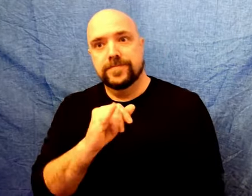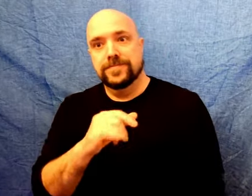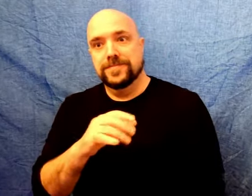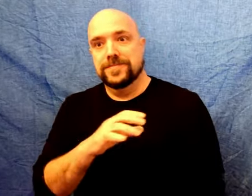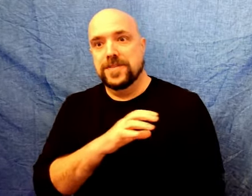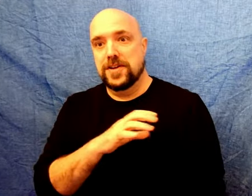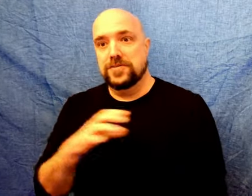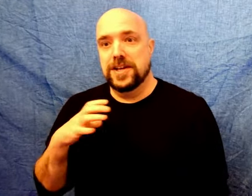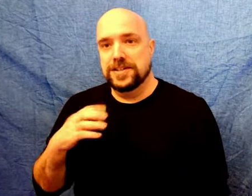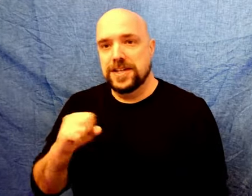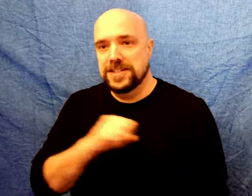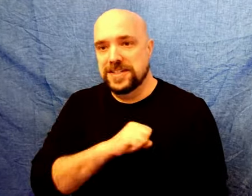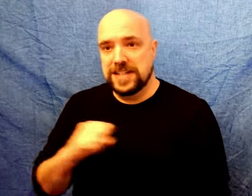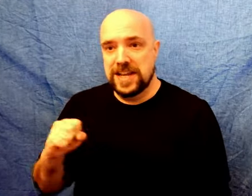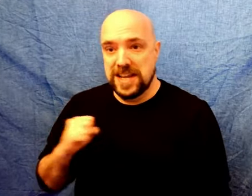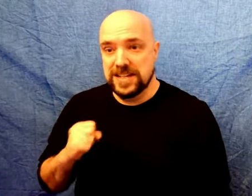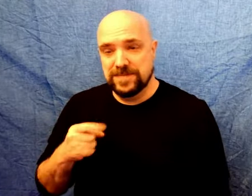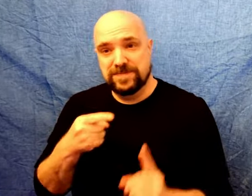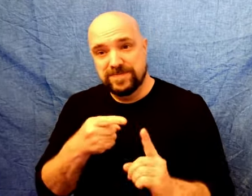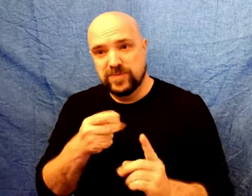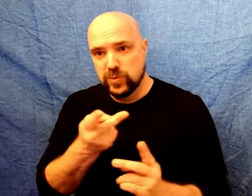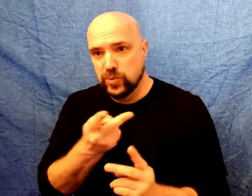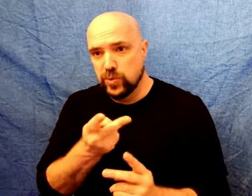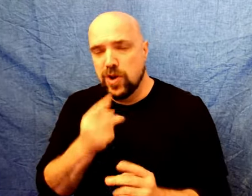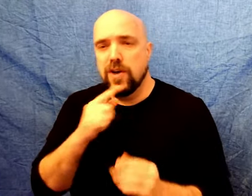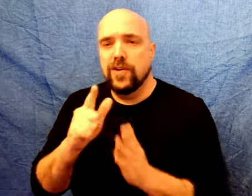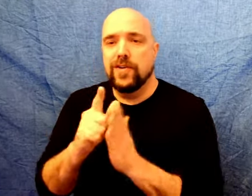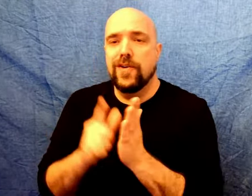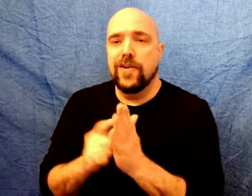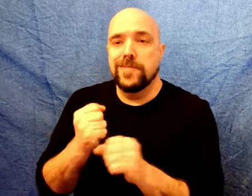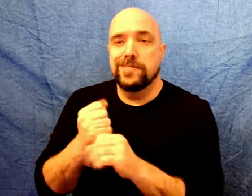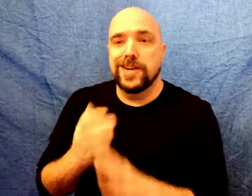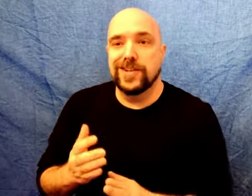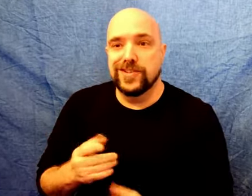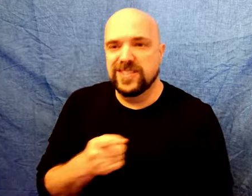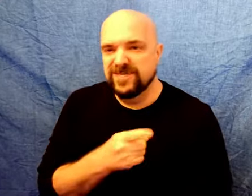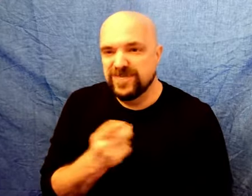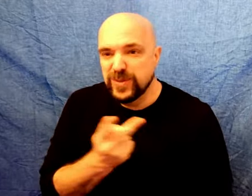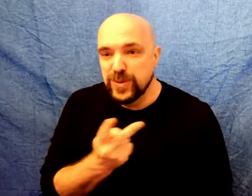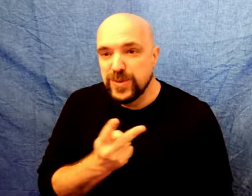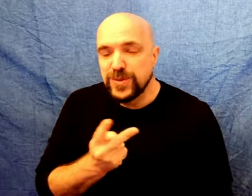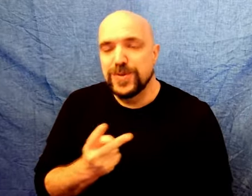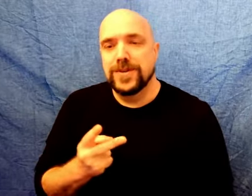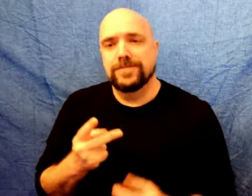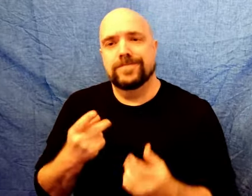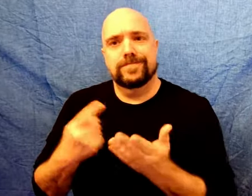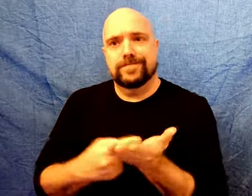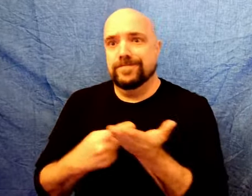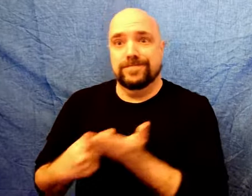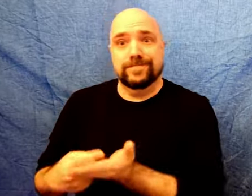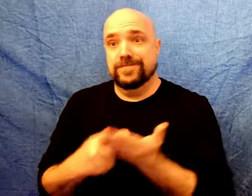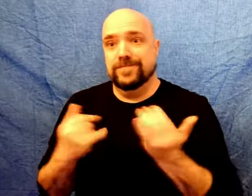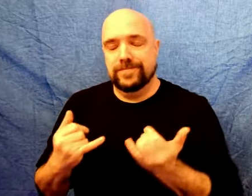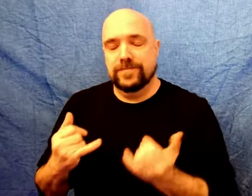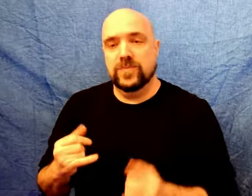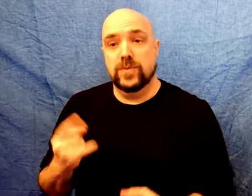The lawmakers, Congress and Senate, are currently discussing the matter at this time.